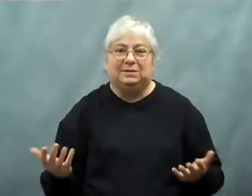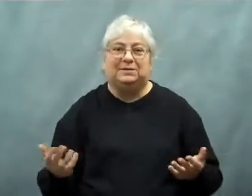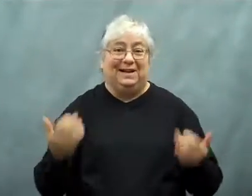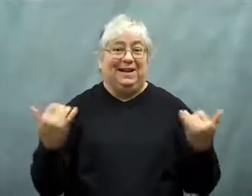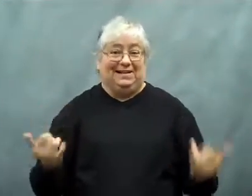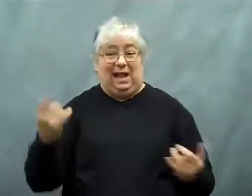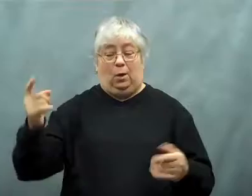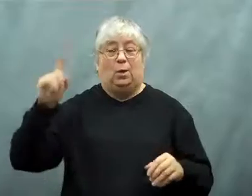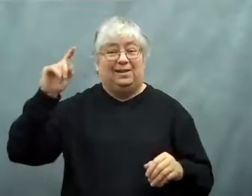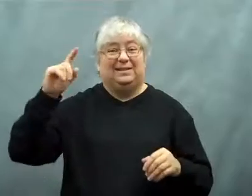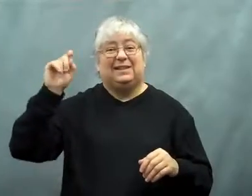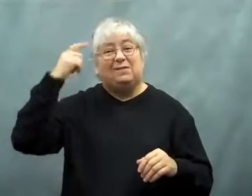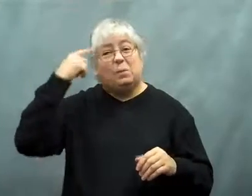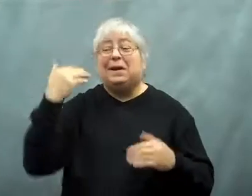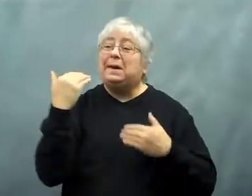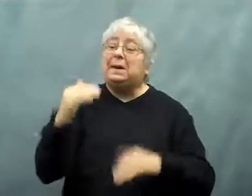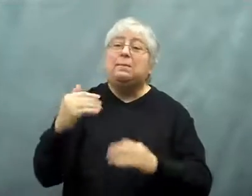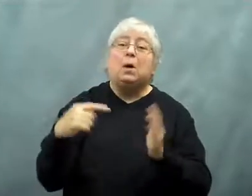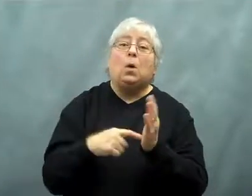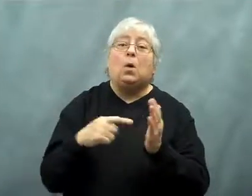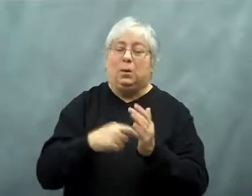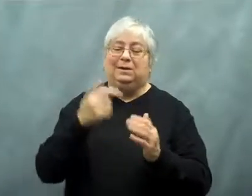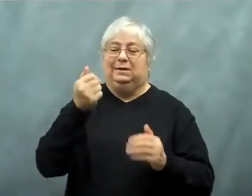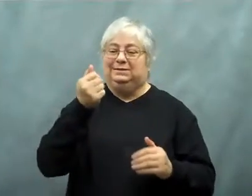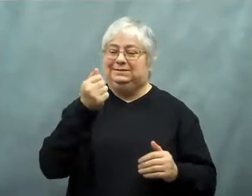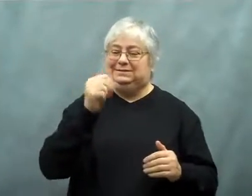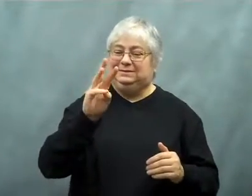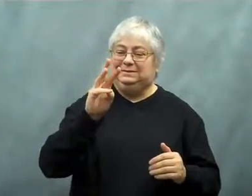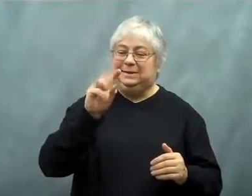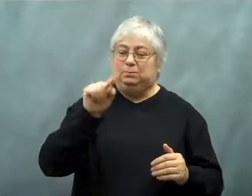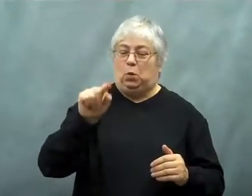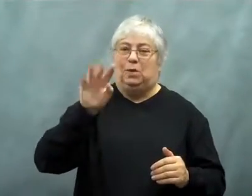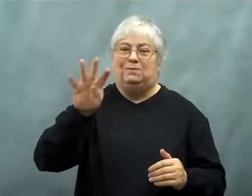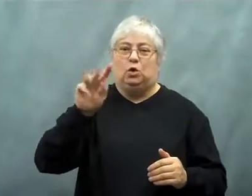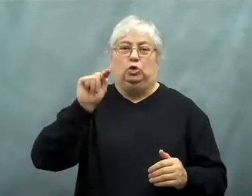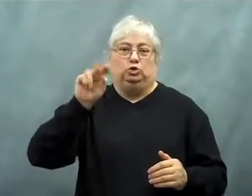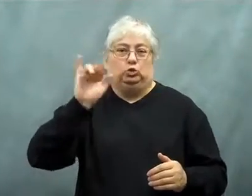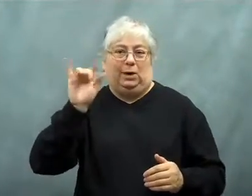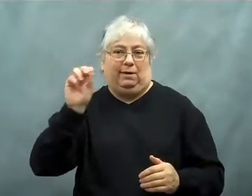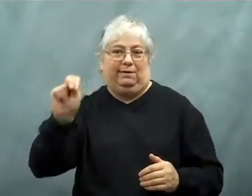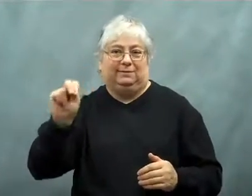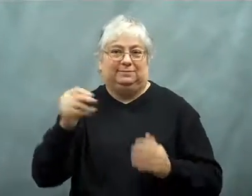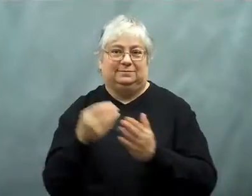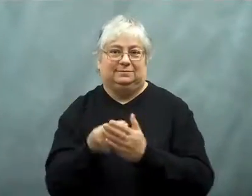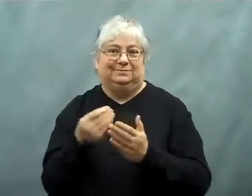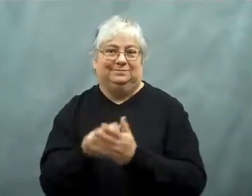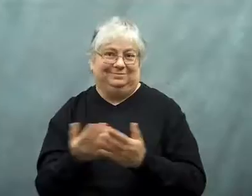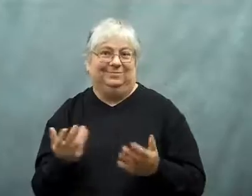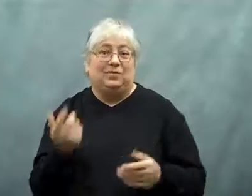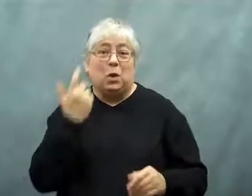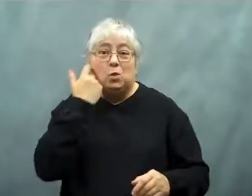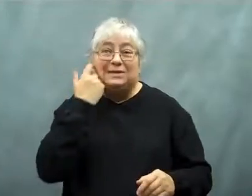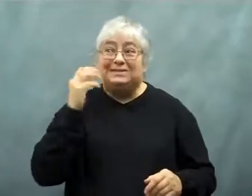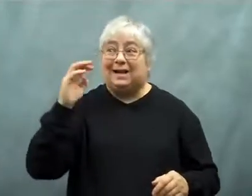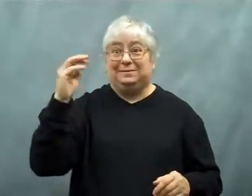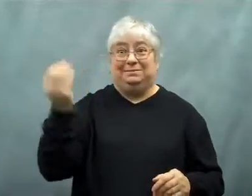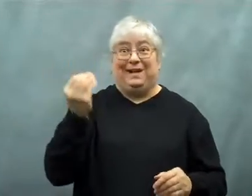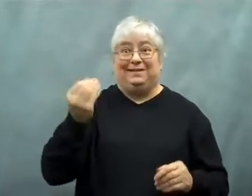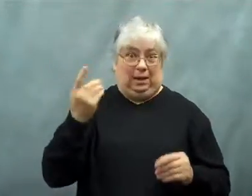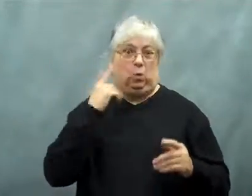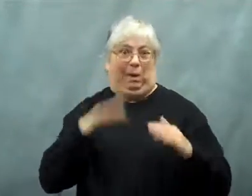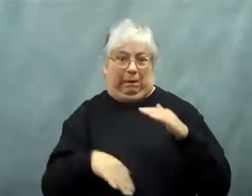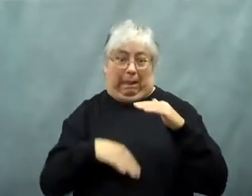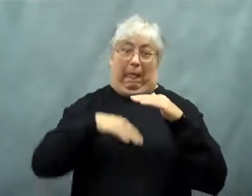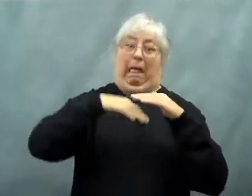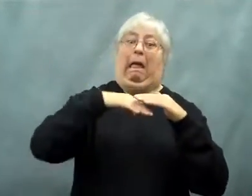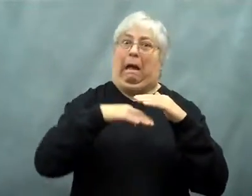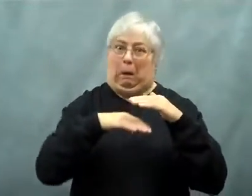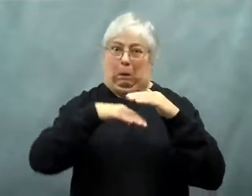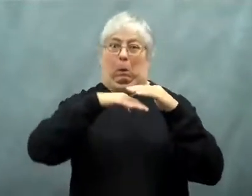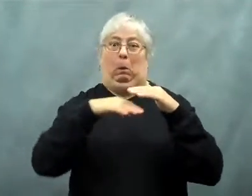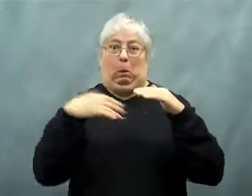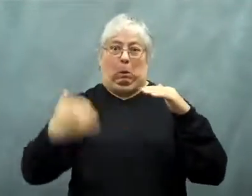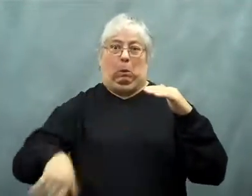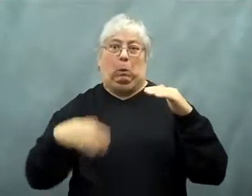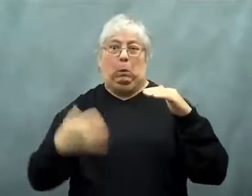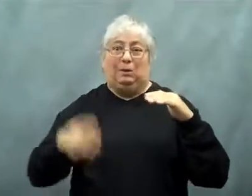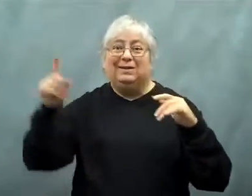The ceiling is now set at $16.4 trillion.